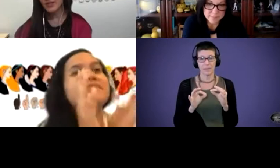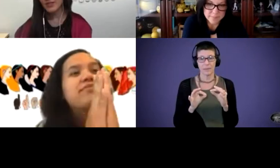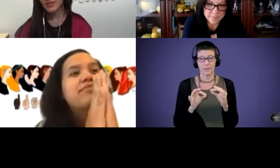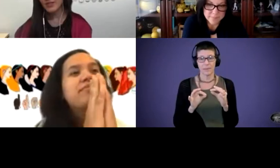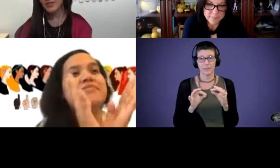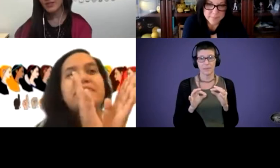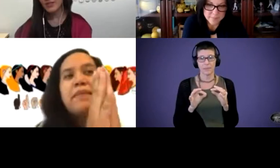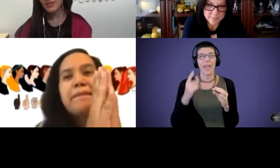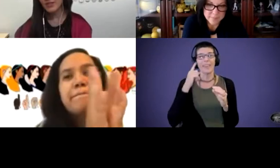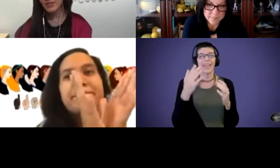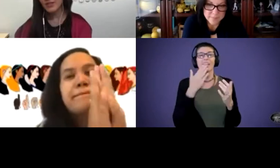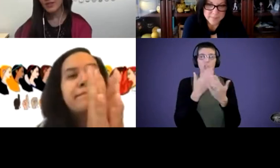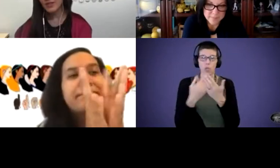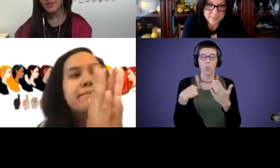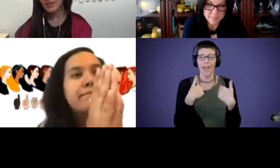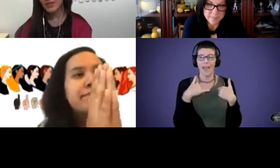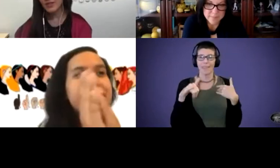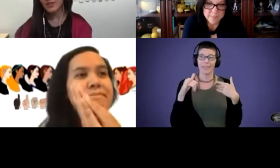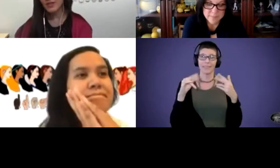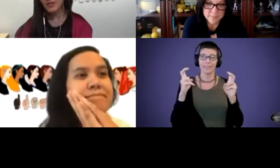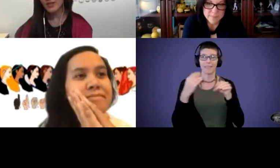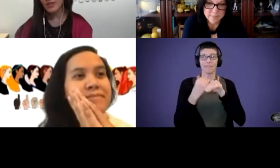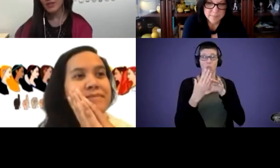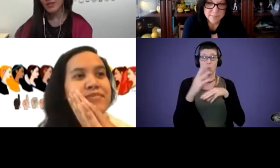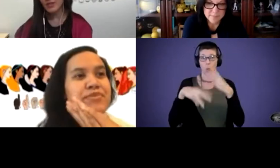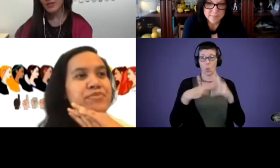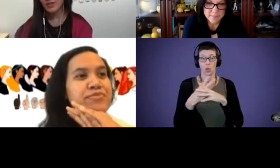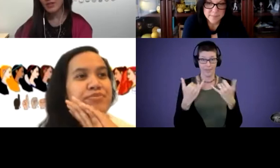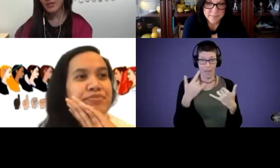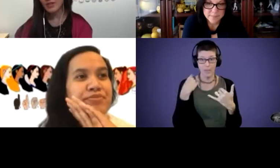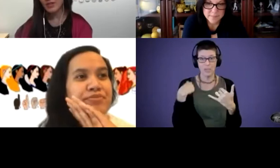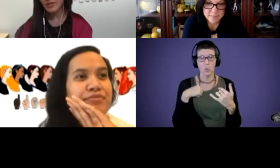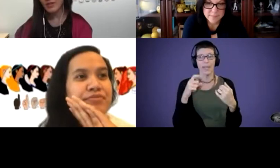good that we have this virtual world now because we can actually see what our kids are learning